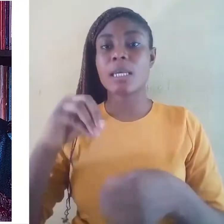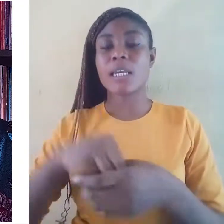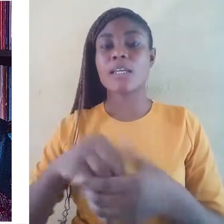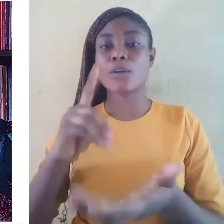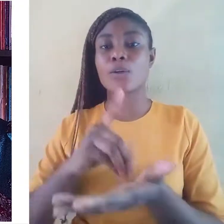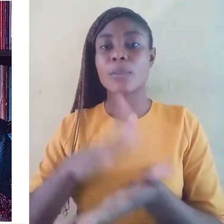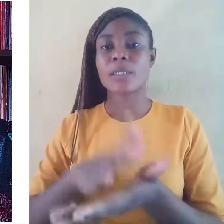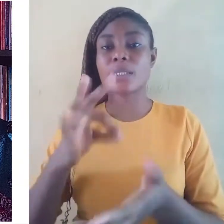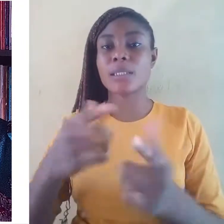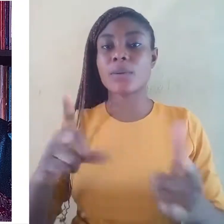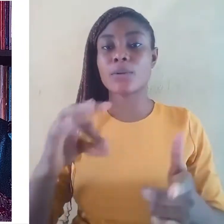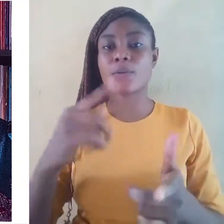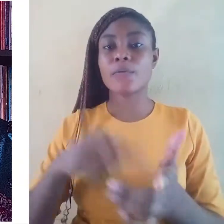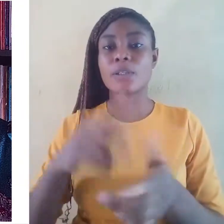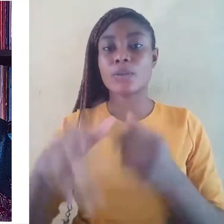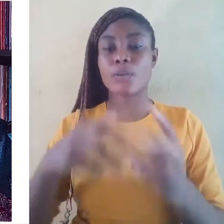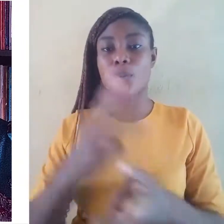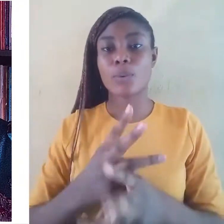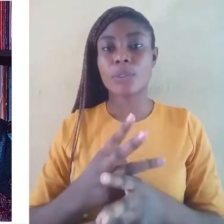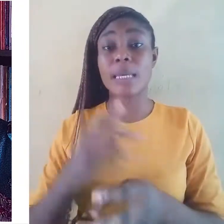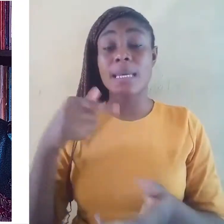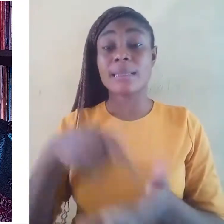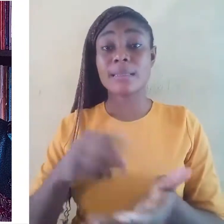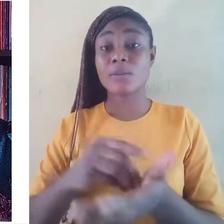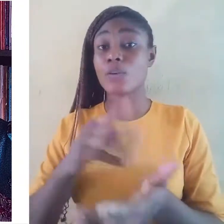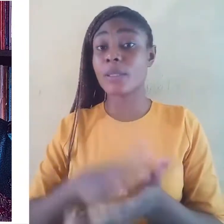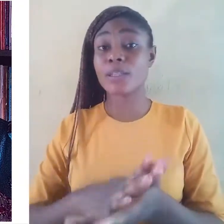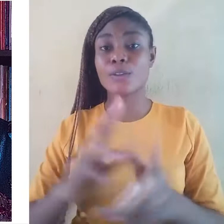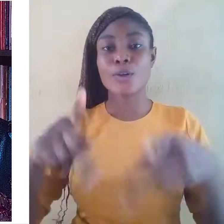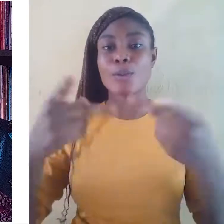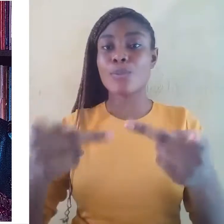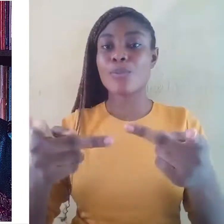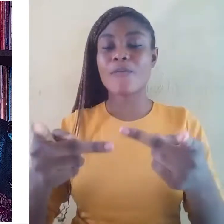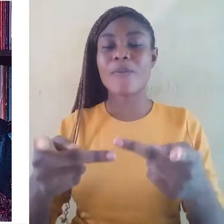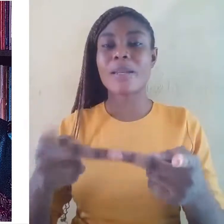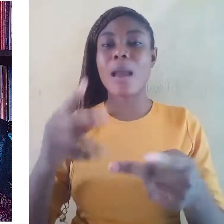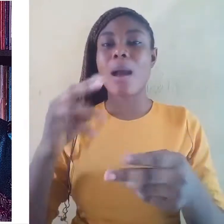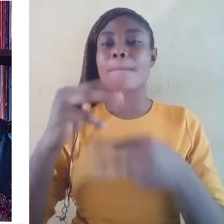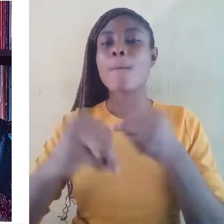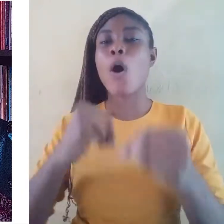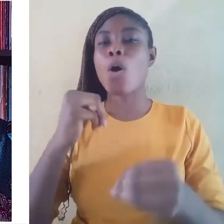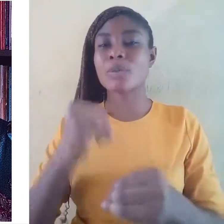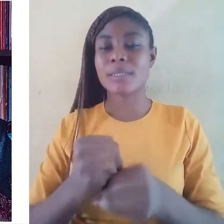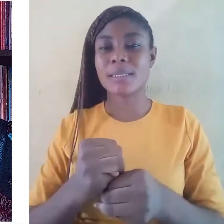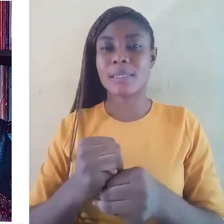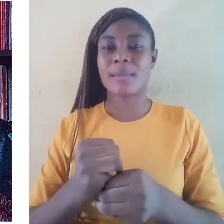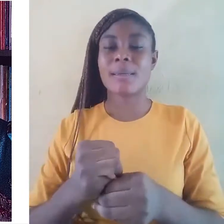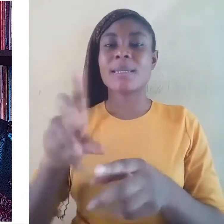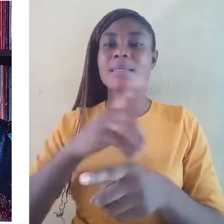This kind of documentation provides a multidisciplinary solution for advancing our understanding of